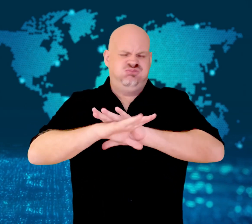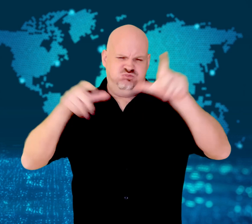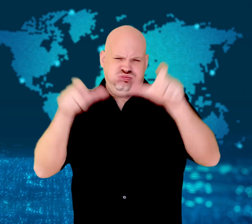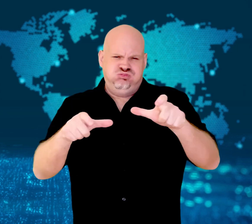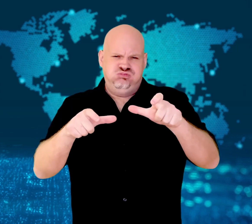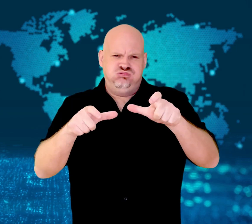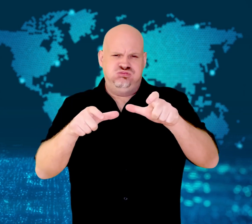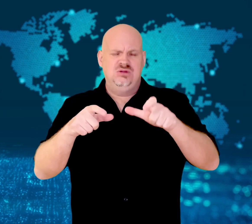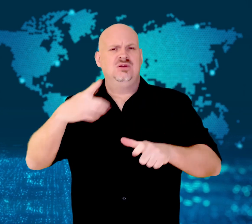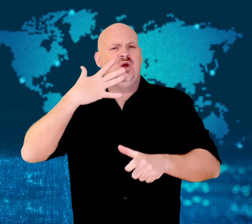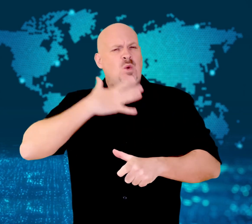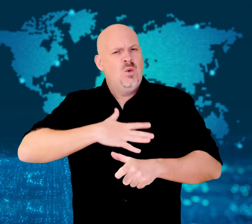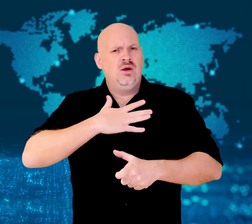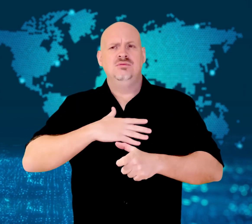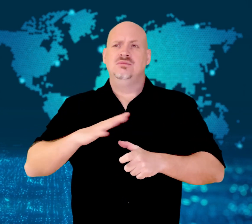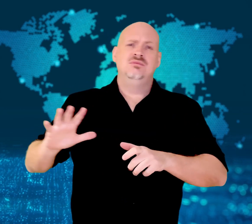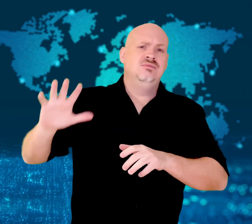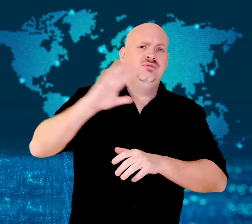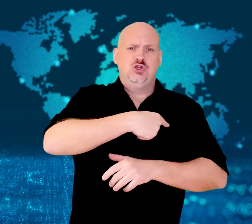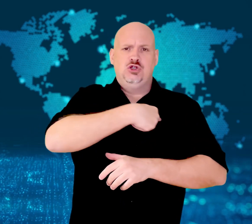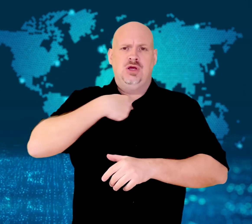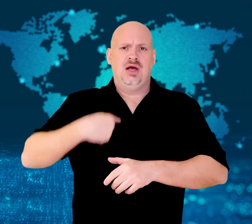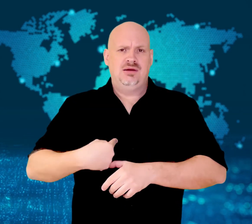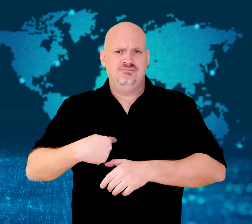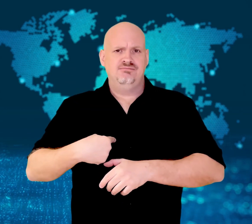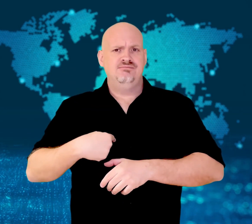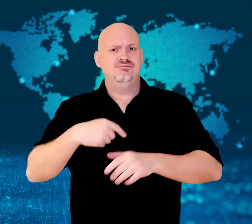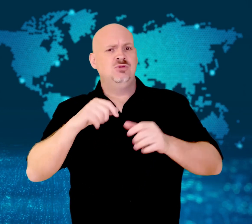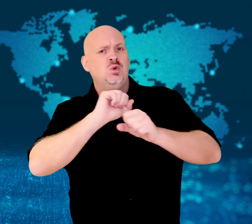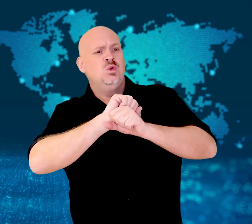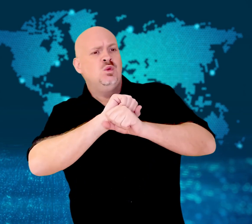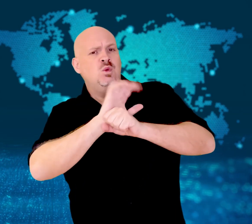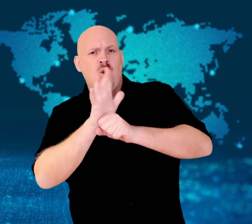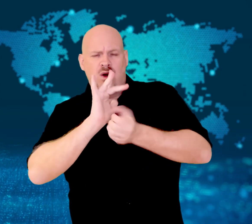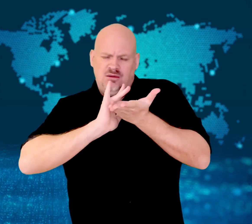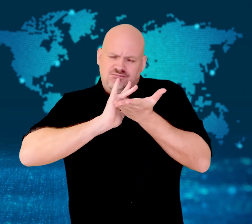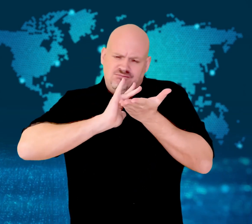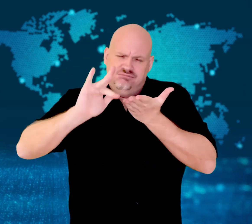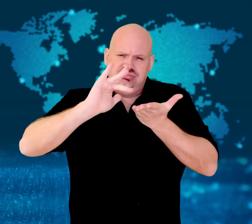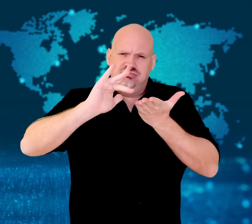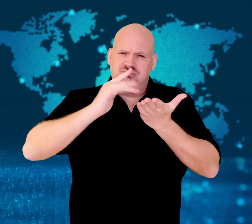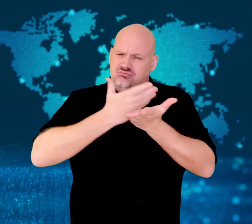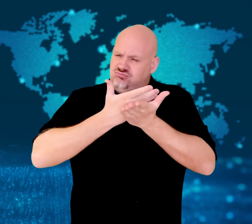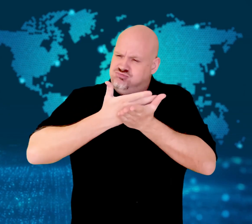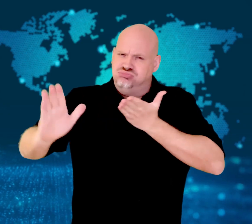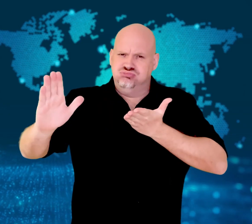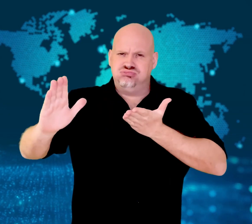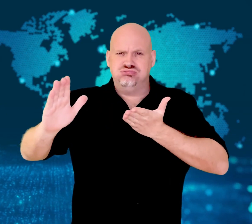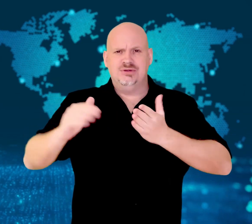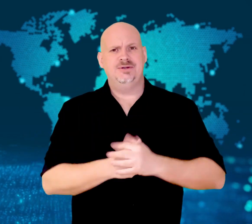all spread of COVID-19 within the country's borders.